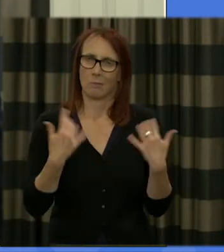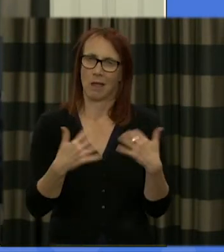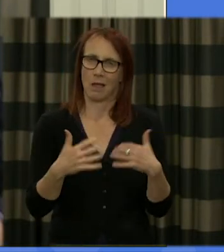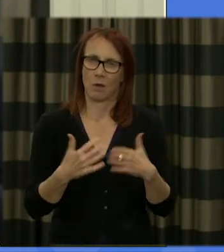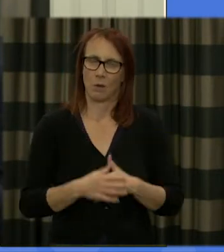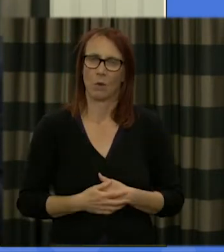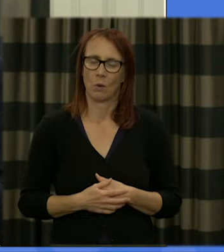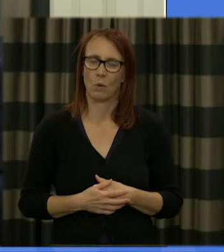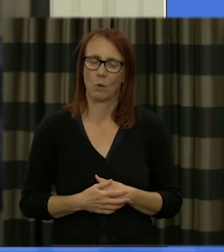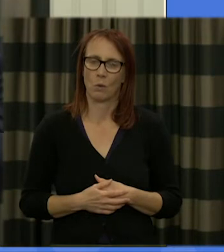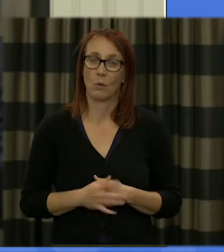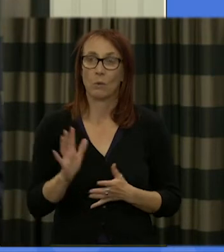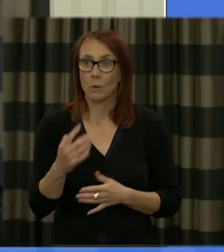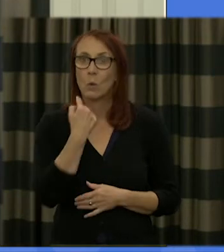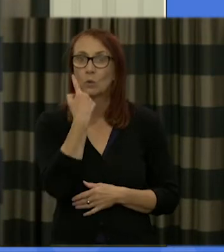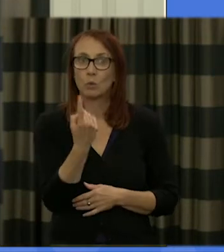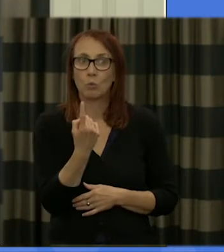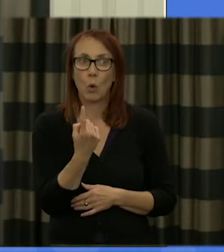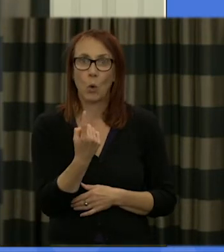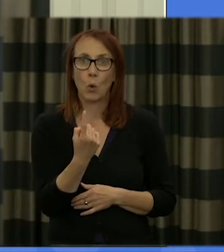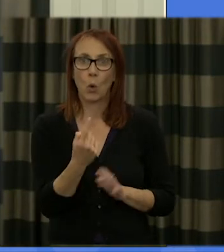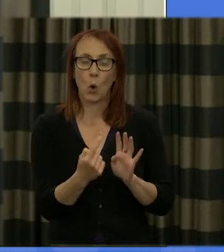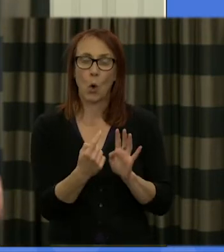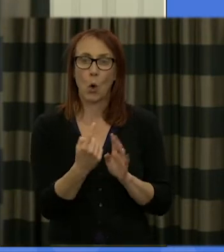themes so tomorrow we're going to have four of the five parties we hope